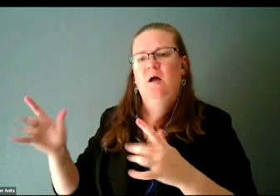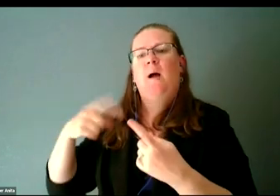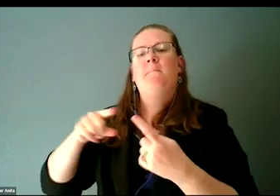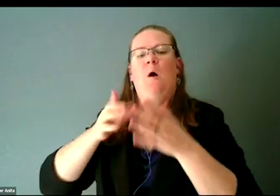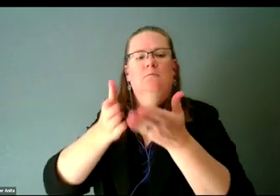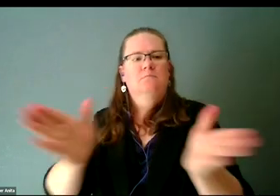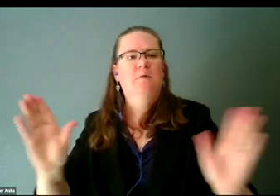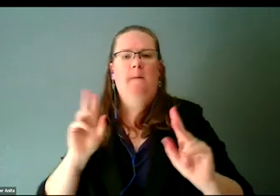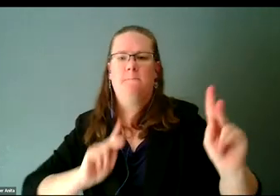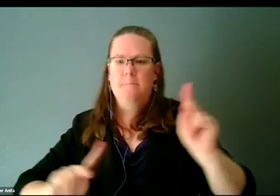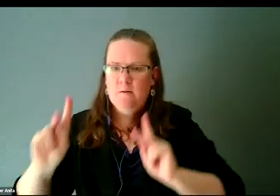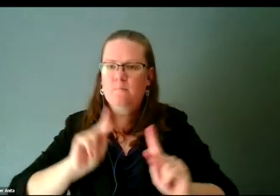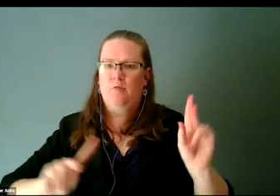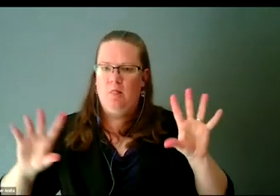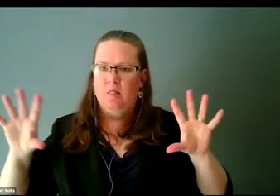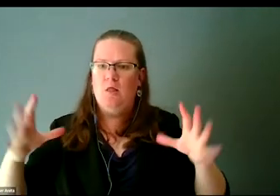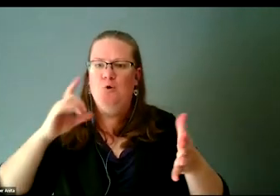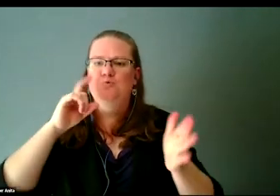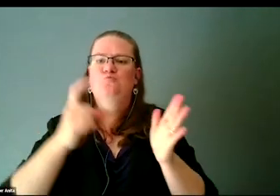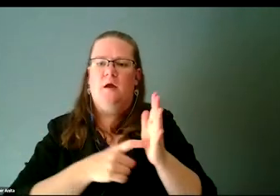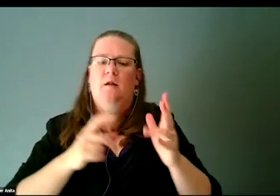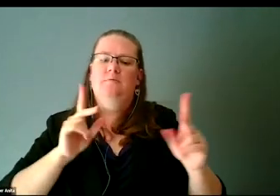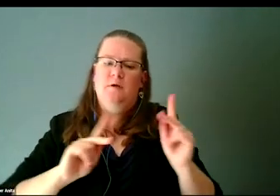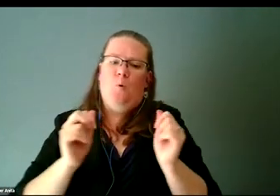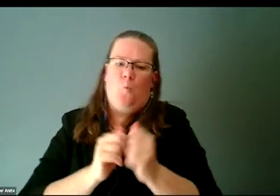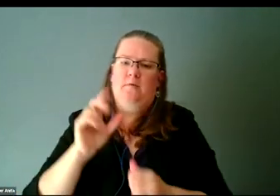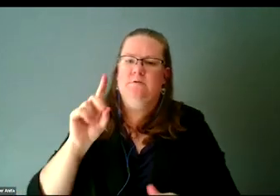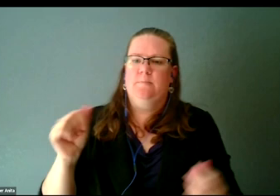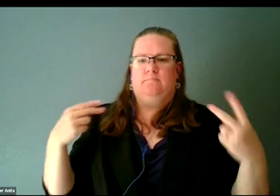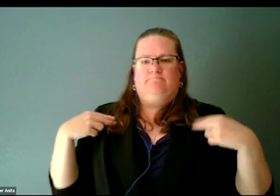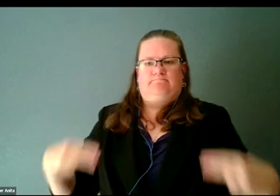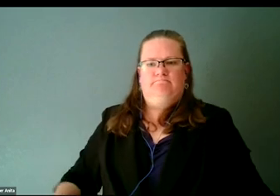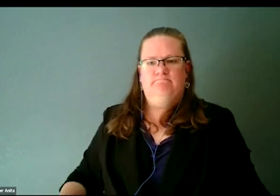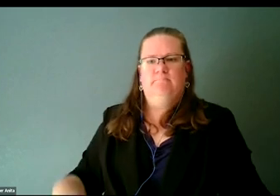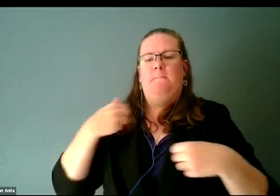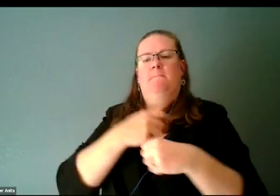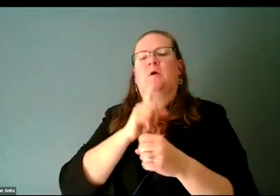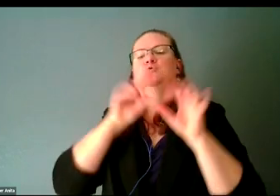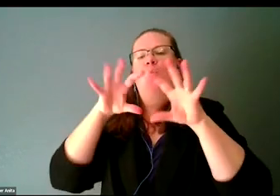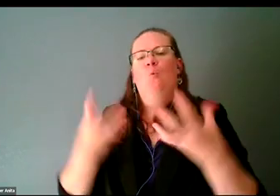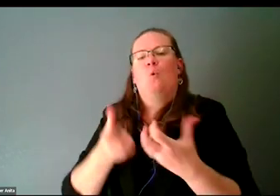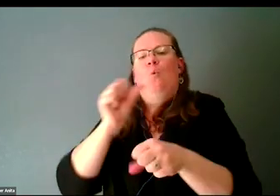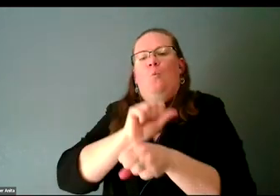the humanity of disability and make the world work better for everyone.